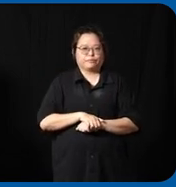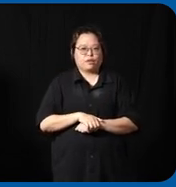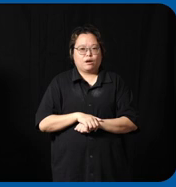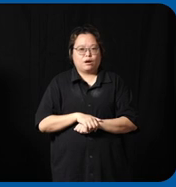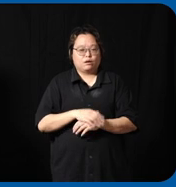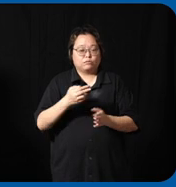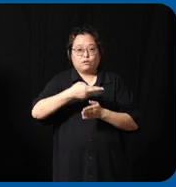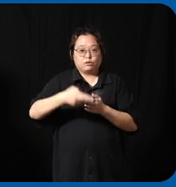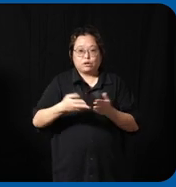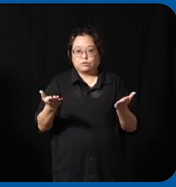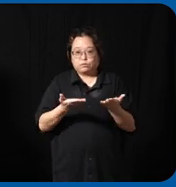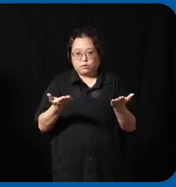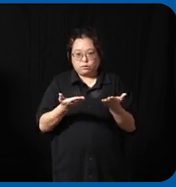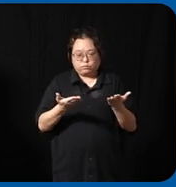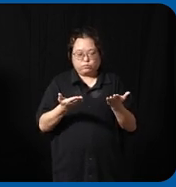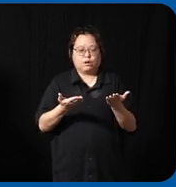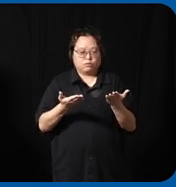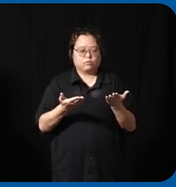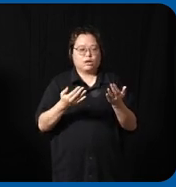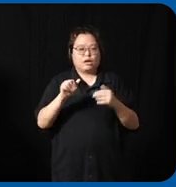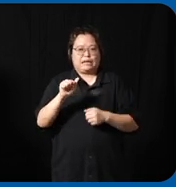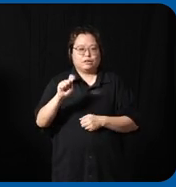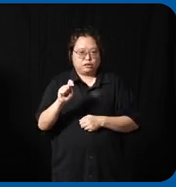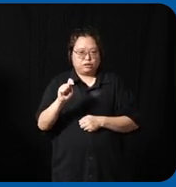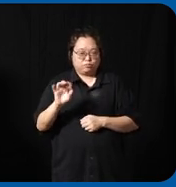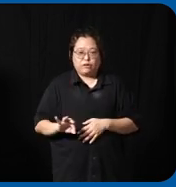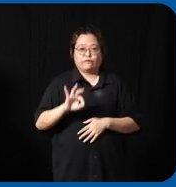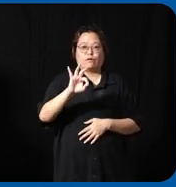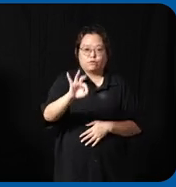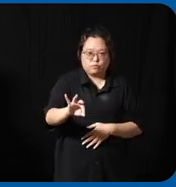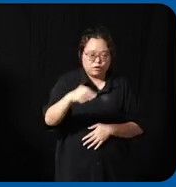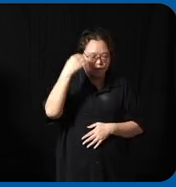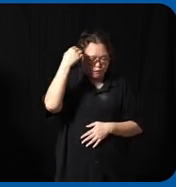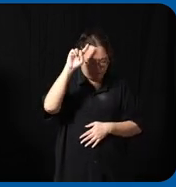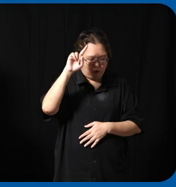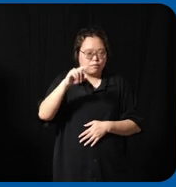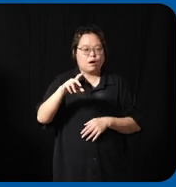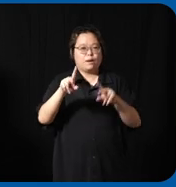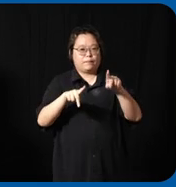is really about having at easily affordable able and accessible to persons with disabilities so